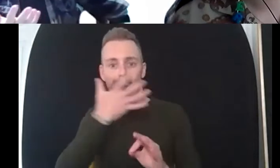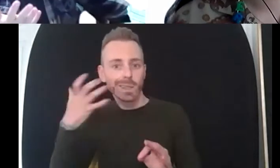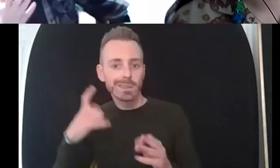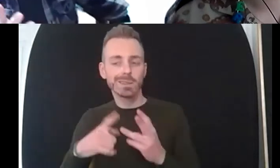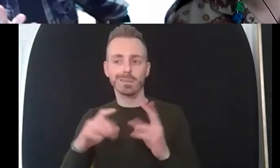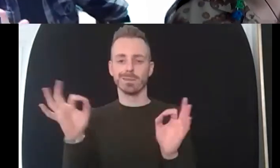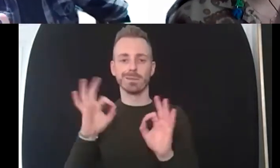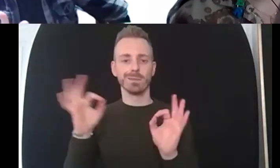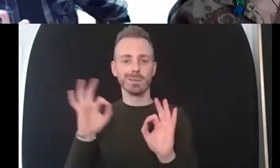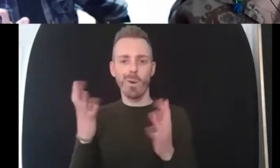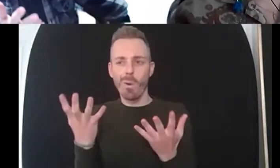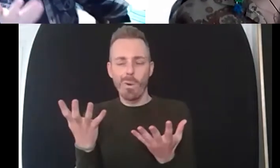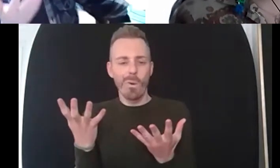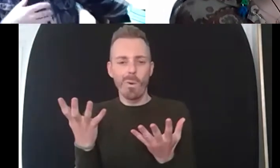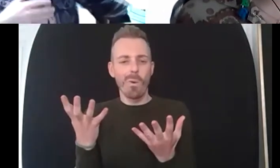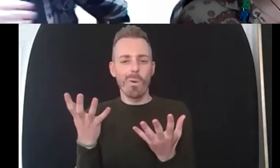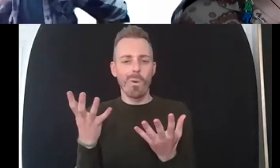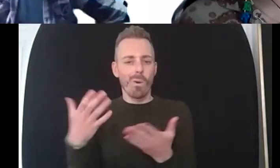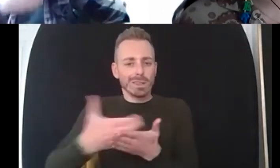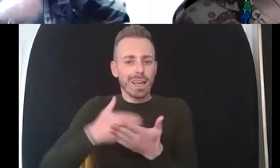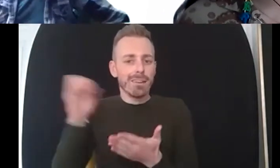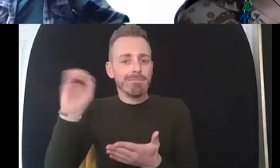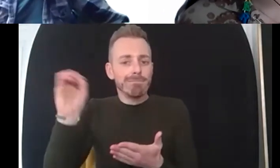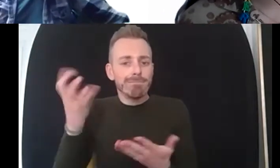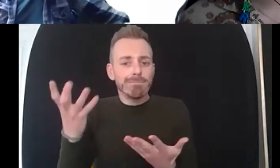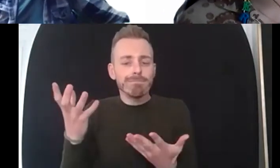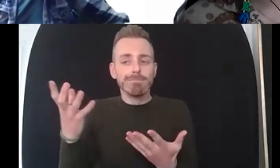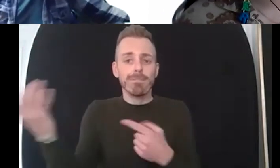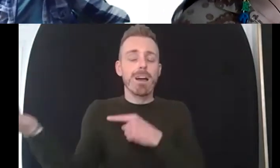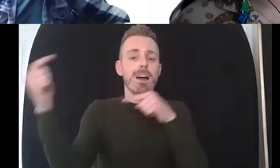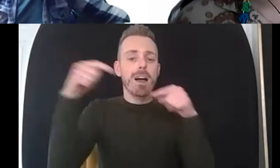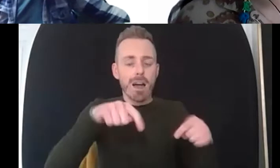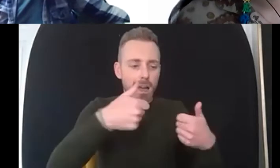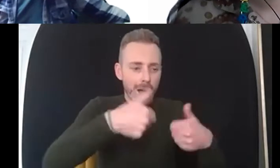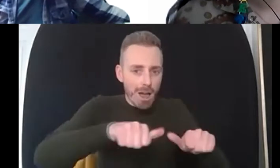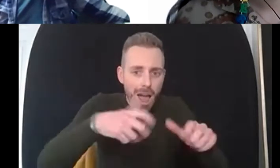clothes but no more and so those are the those are the things first of all to to to make sure that